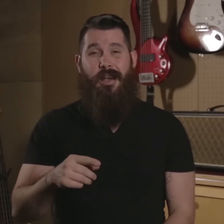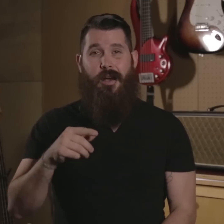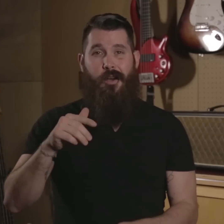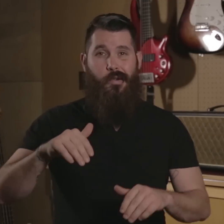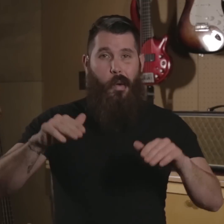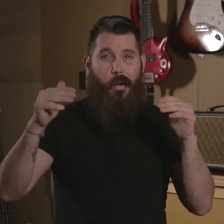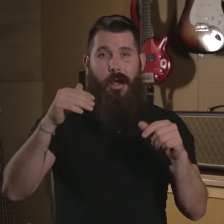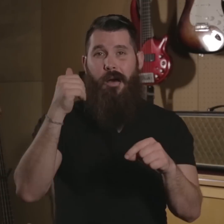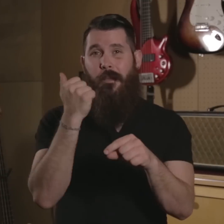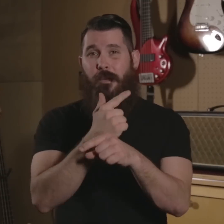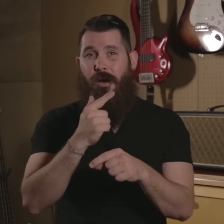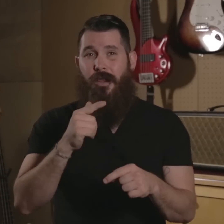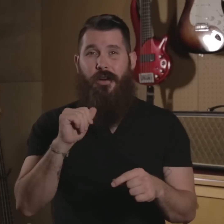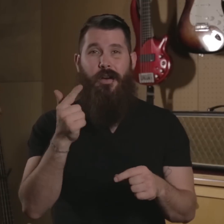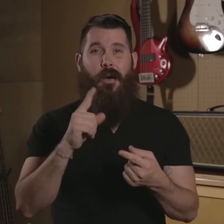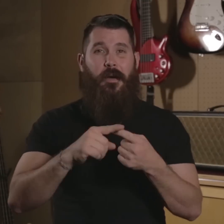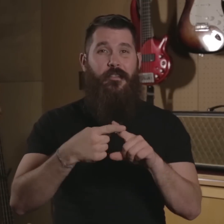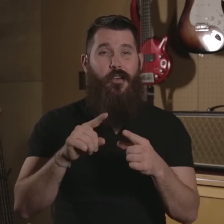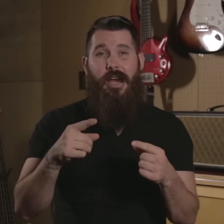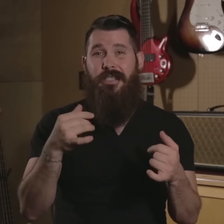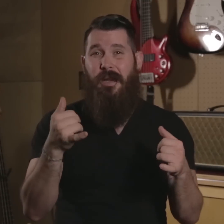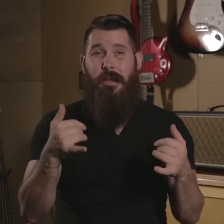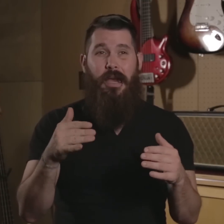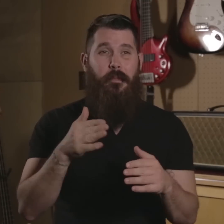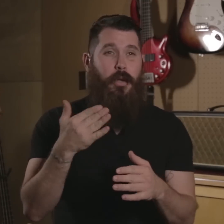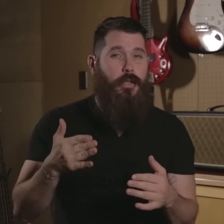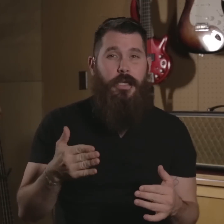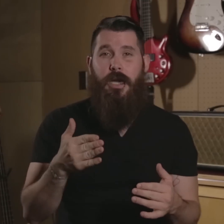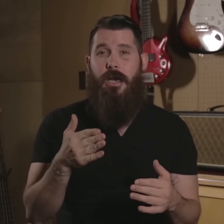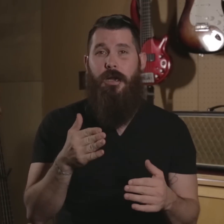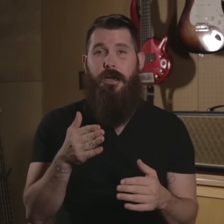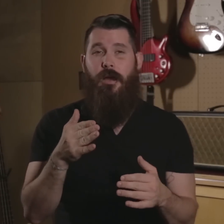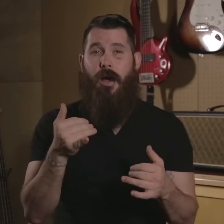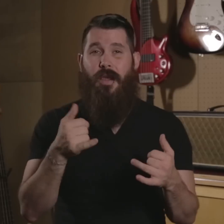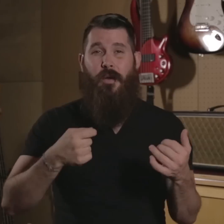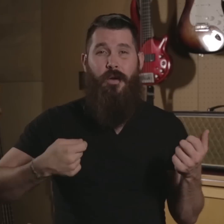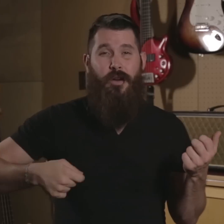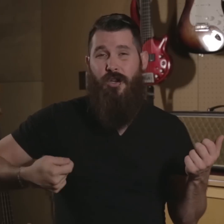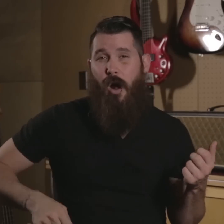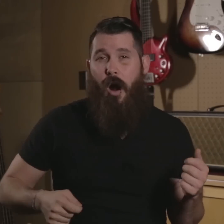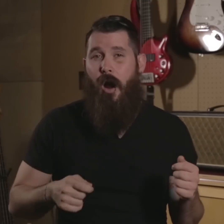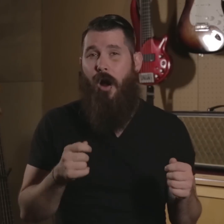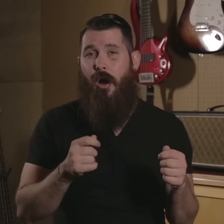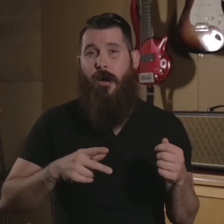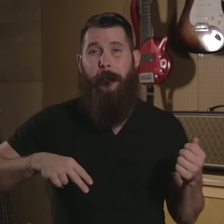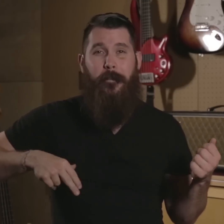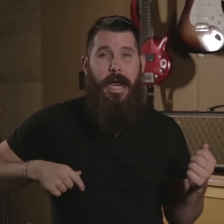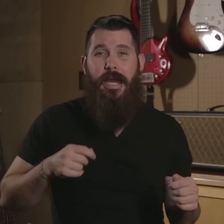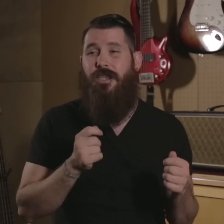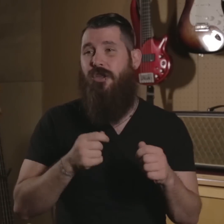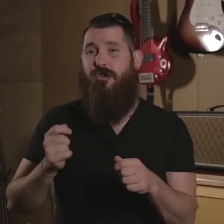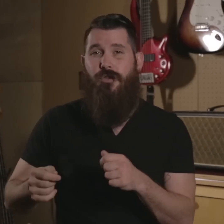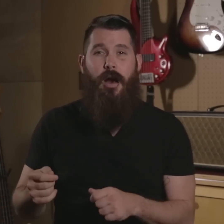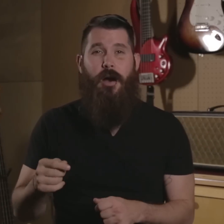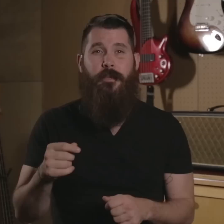Growing up, my brother and all my friends they played music, they played guitar, bass, and drums.